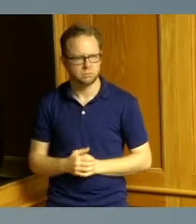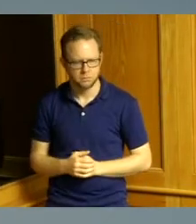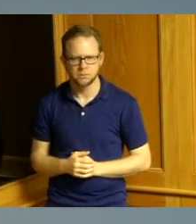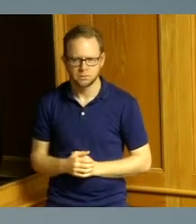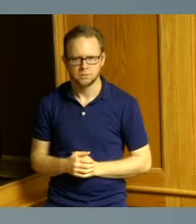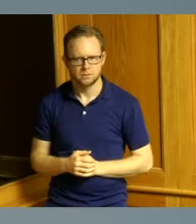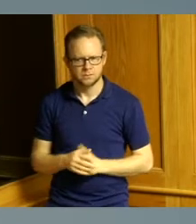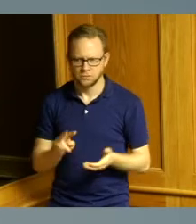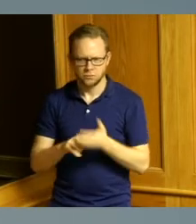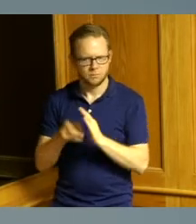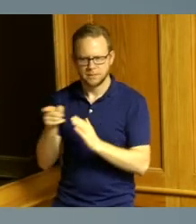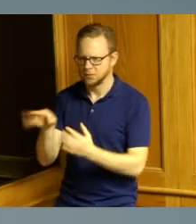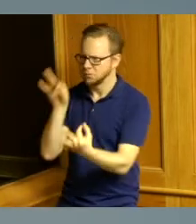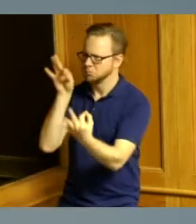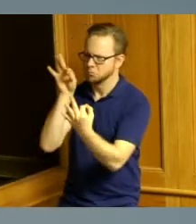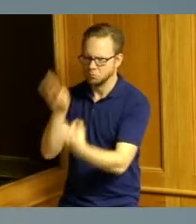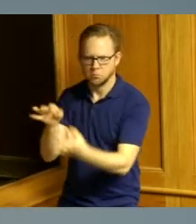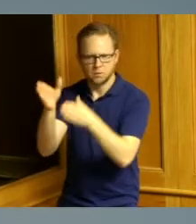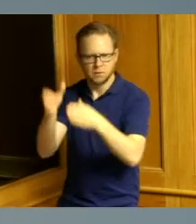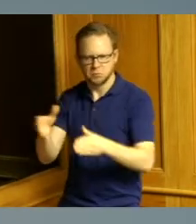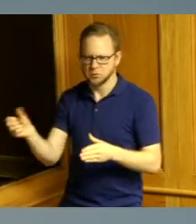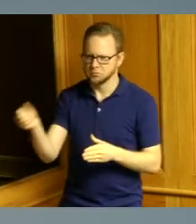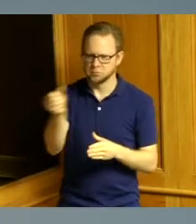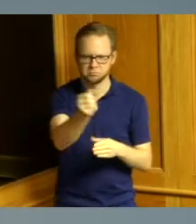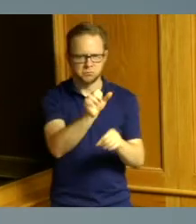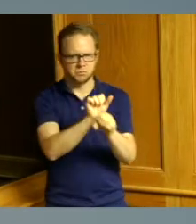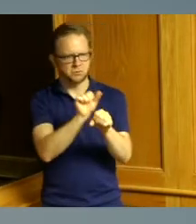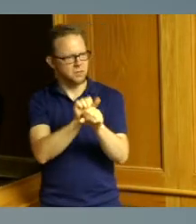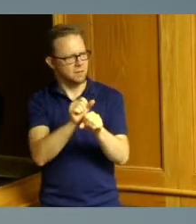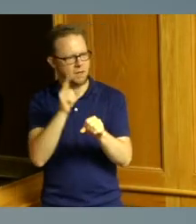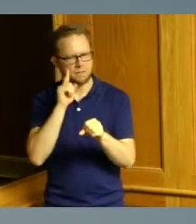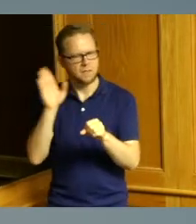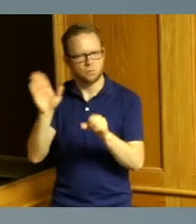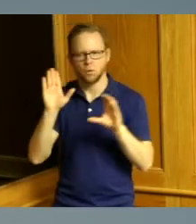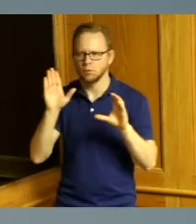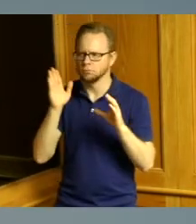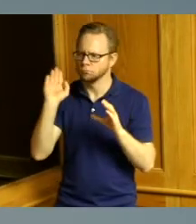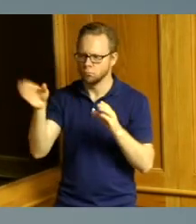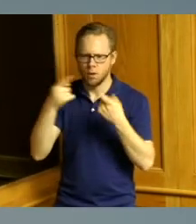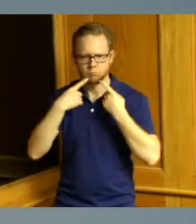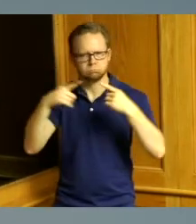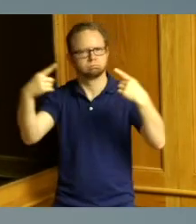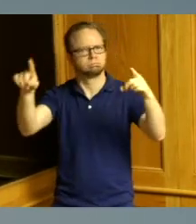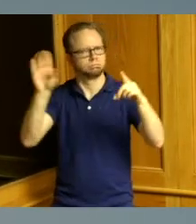ideal fit for this position I think he's going to do great things on behalf of the Job and Family